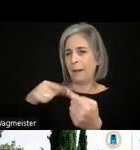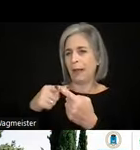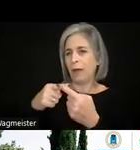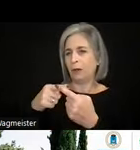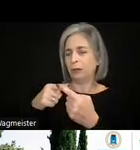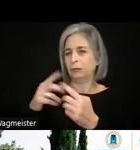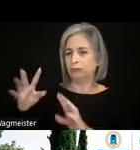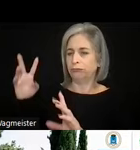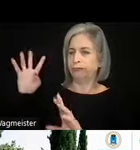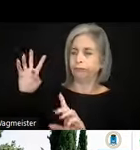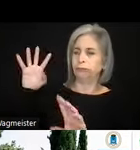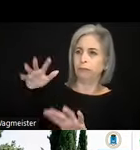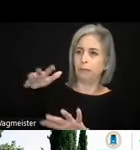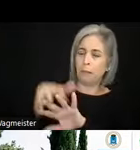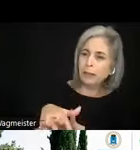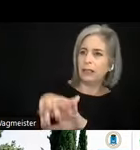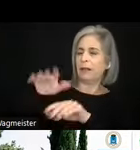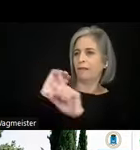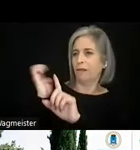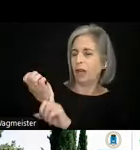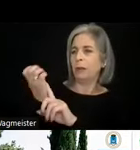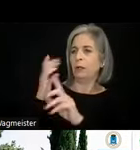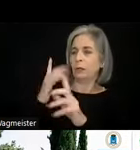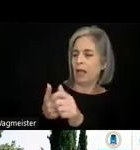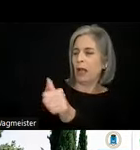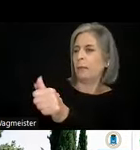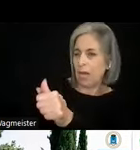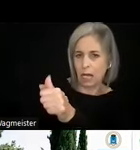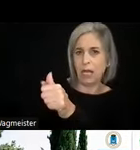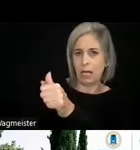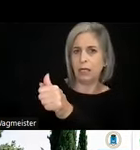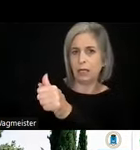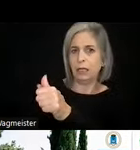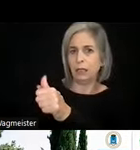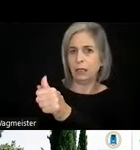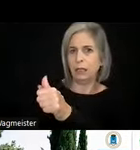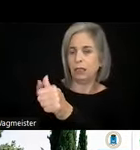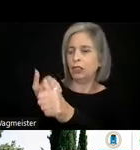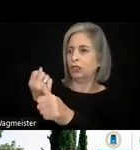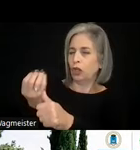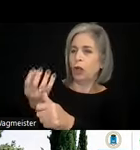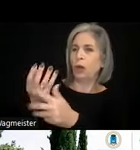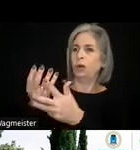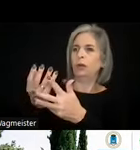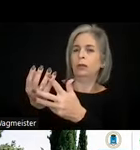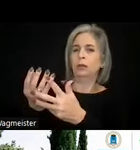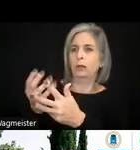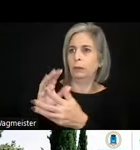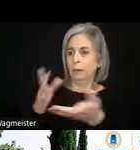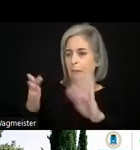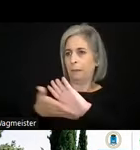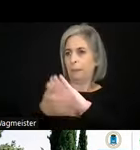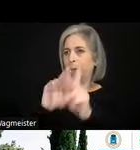they will also be updated to act as the presumed conformance for the accessibility act. And then